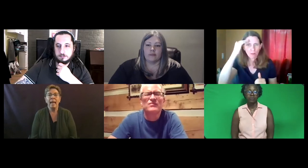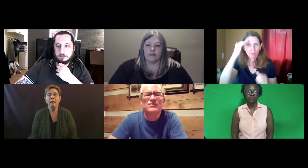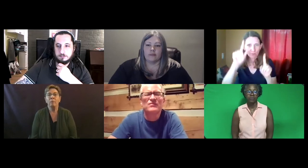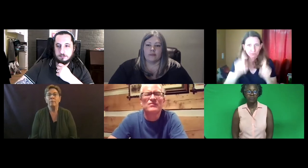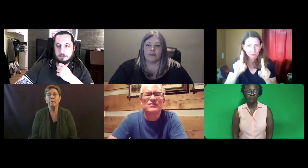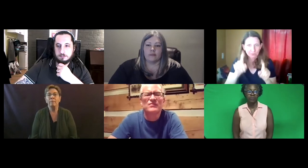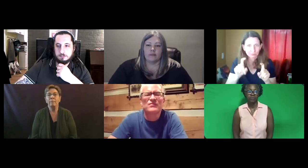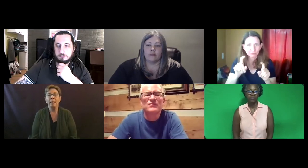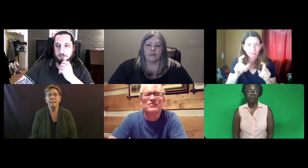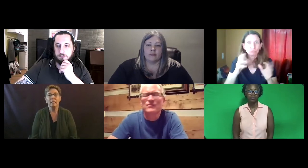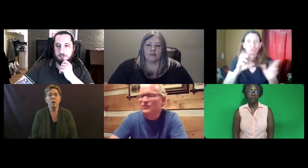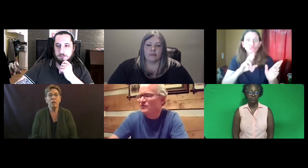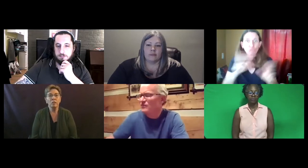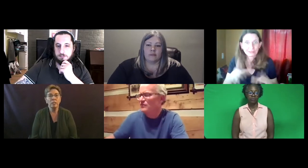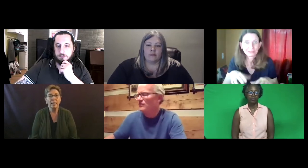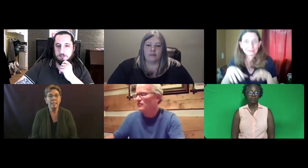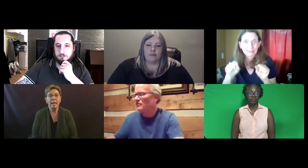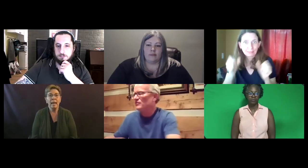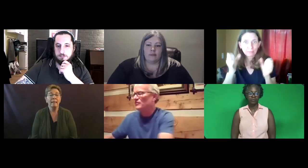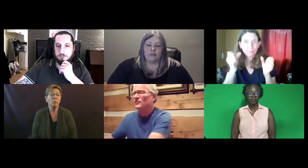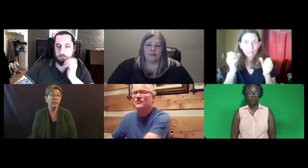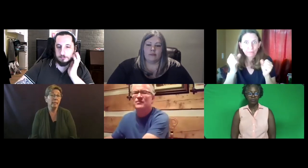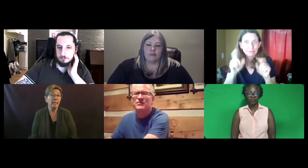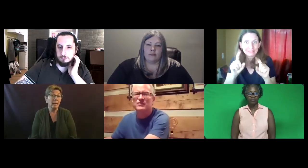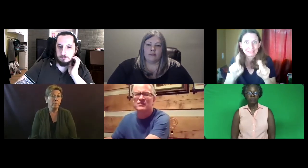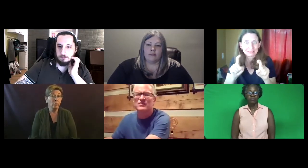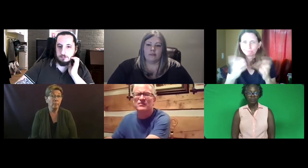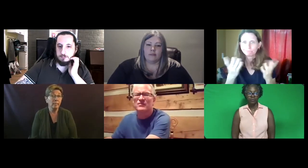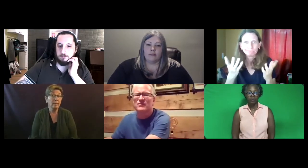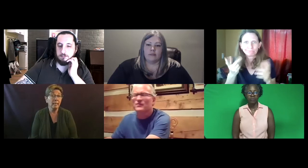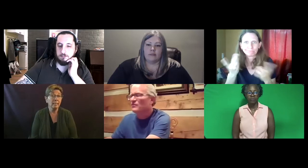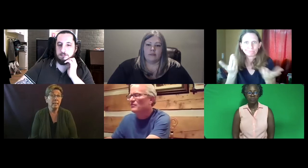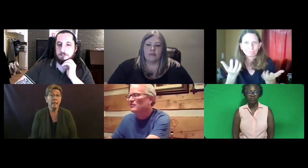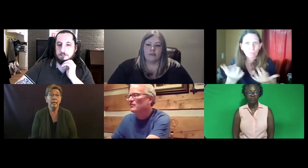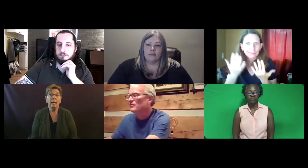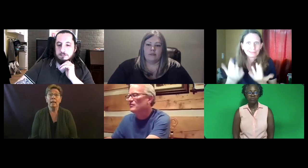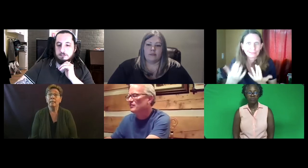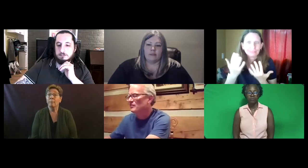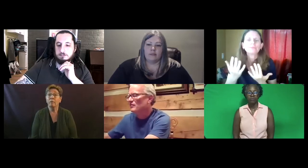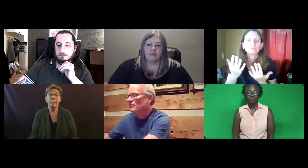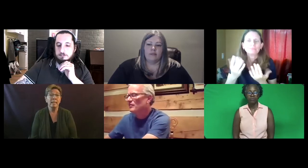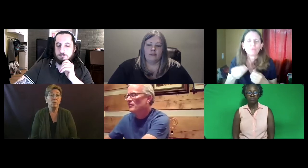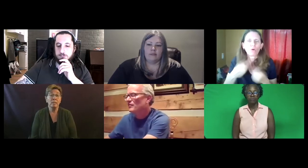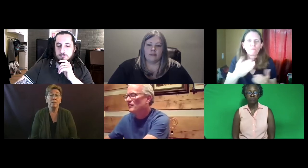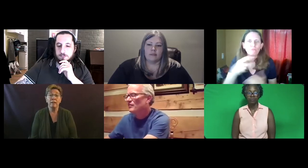And when people had passed the knowledge test and they were ready to take a performance test, a performance test wasn't available.